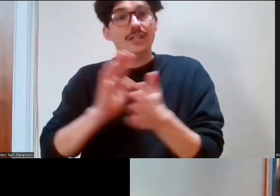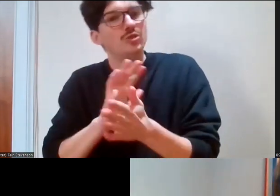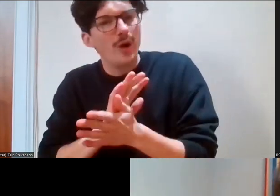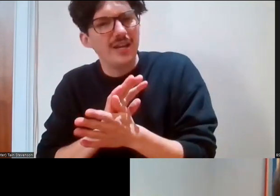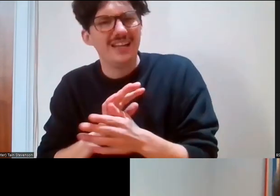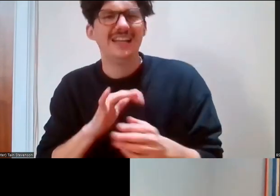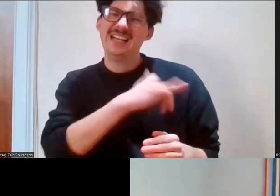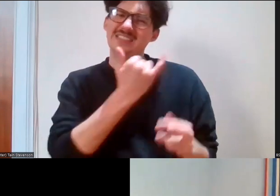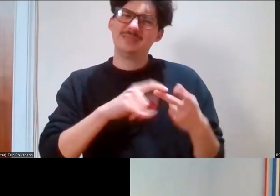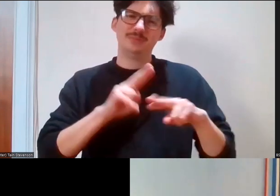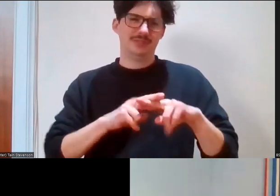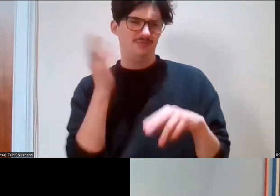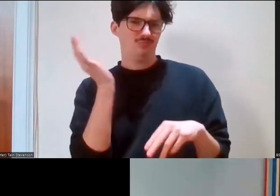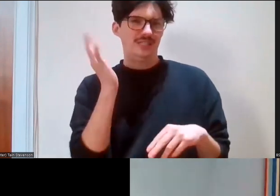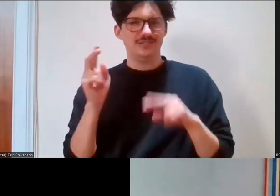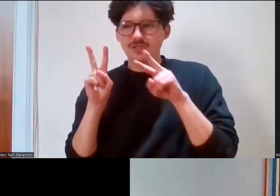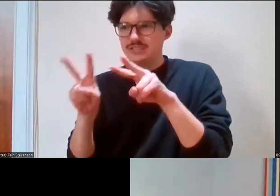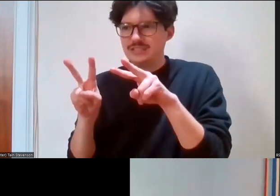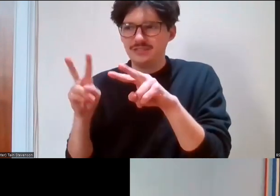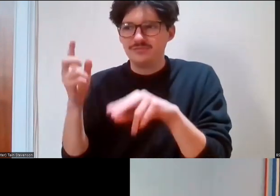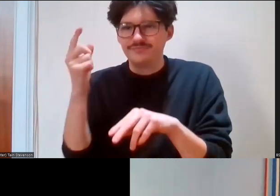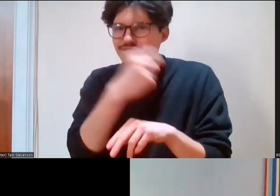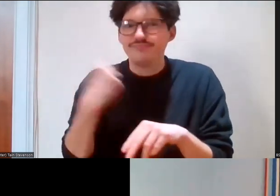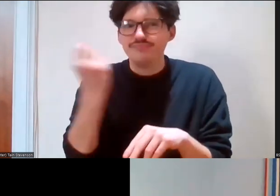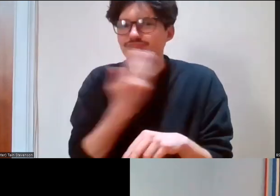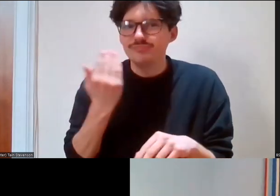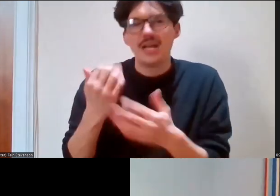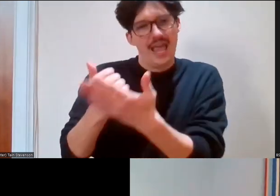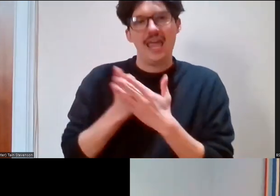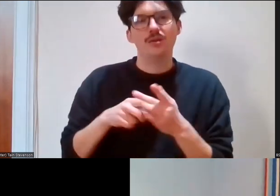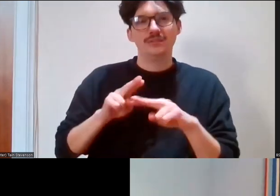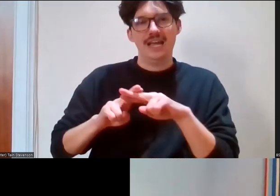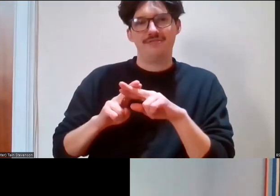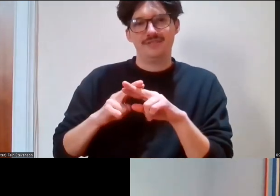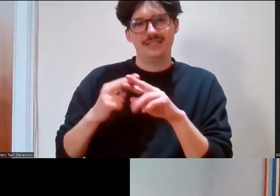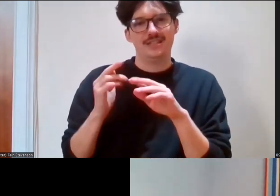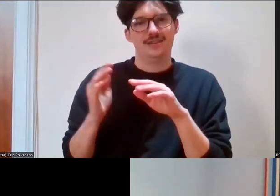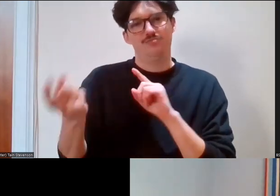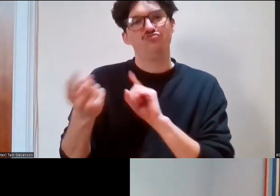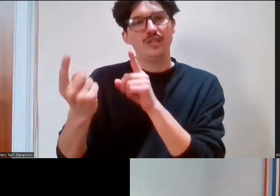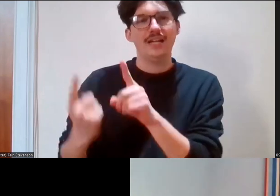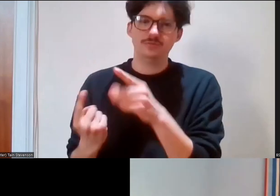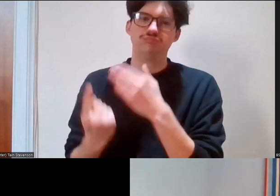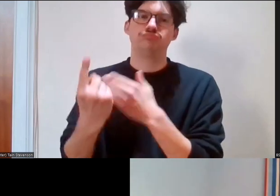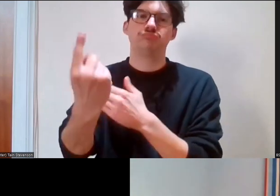presenting to avoid. Thank you Rosie Wylie. The chat function is there for questions, and when